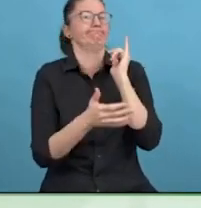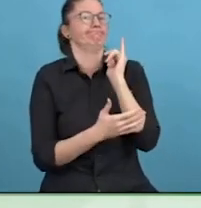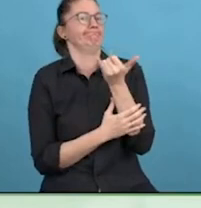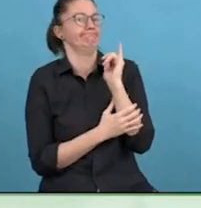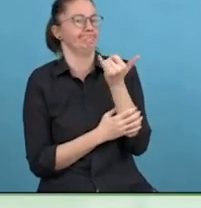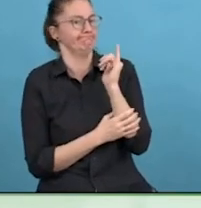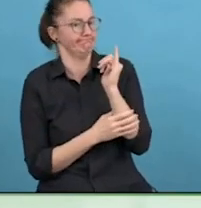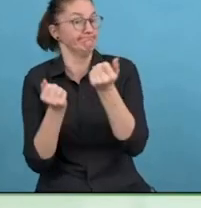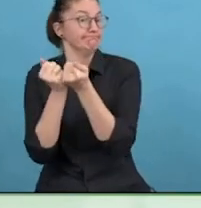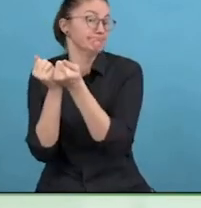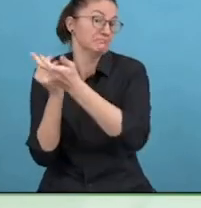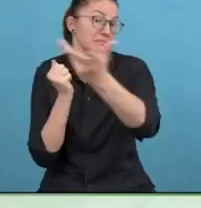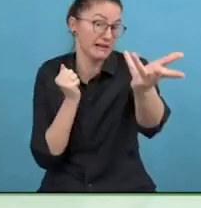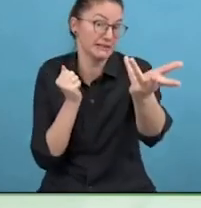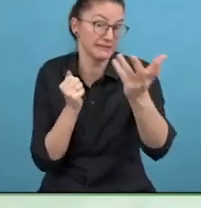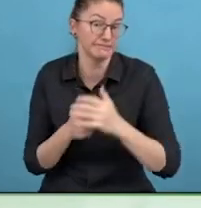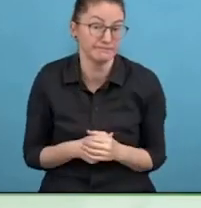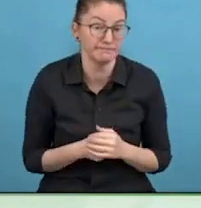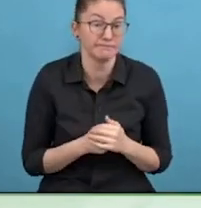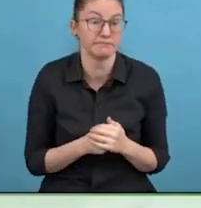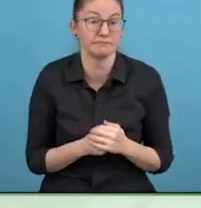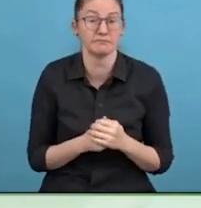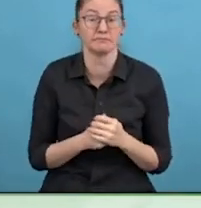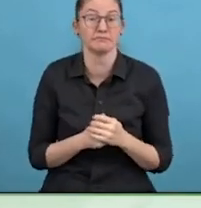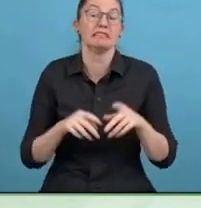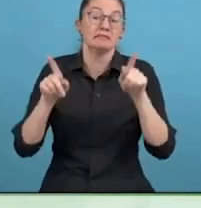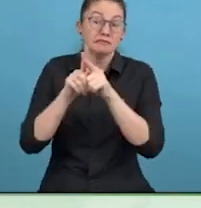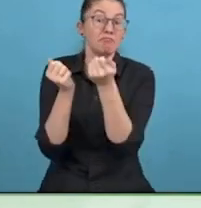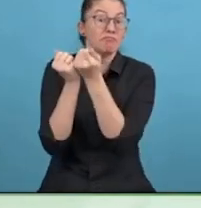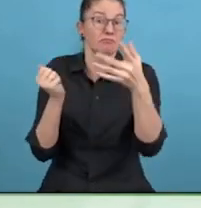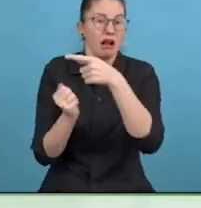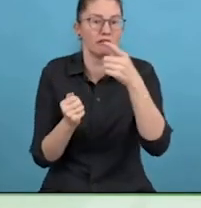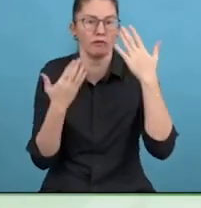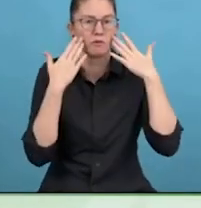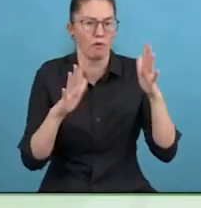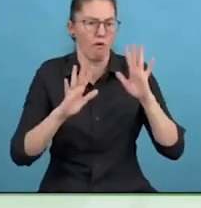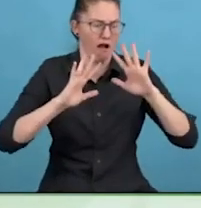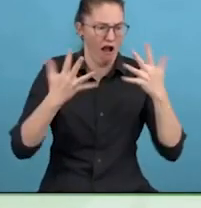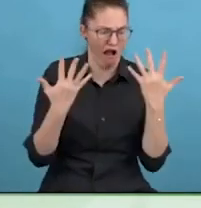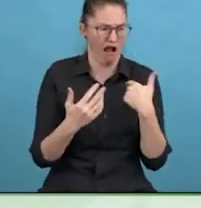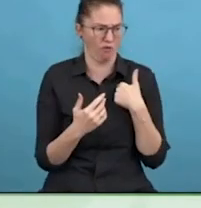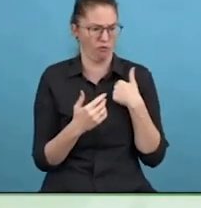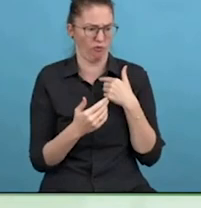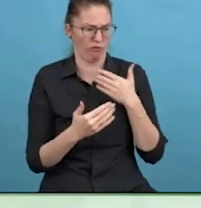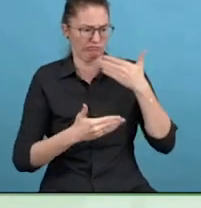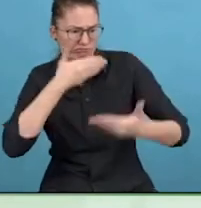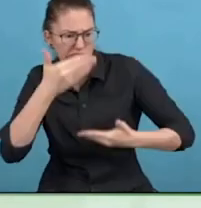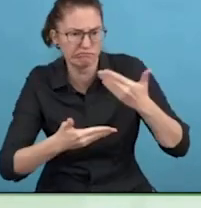It is about getting there.